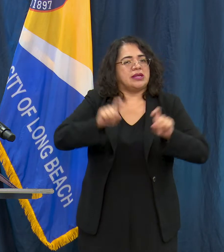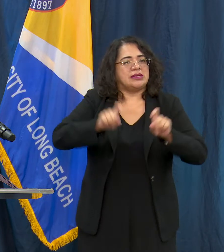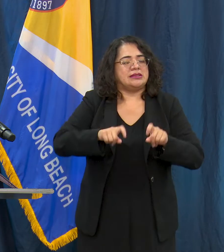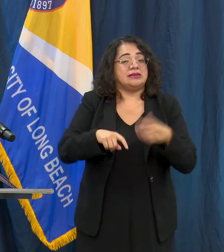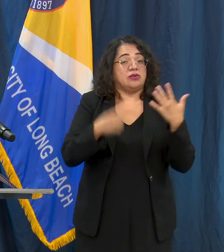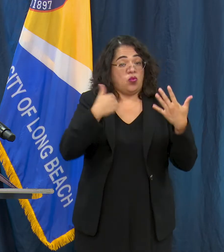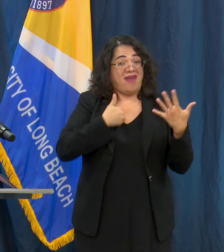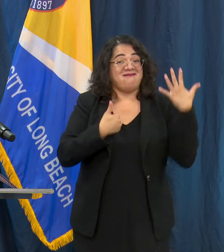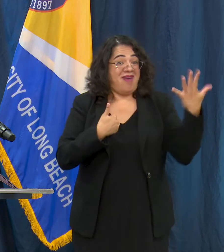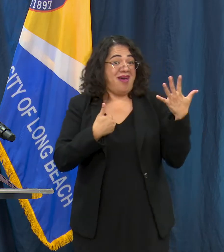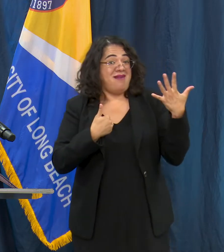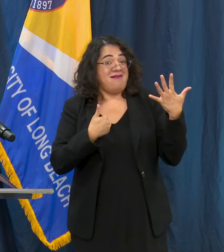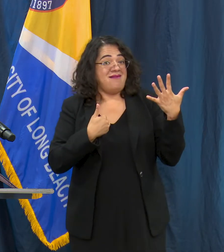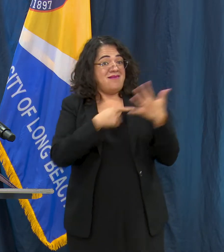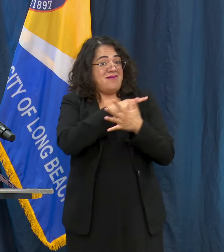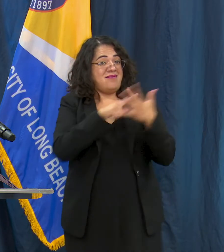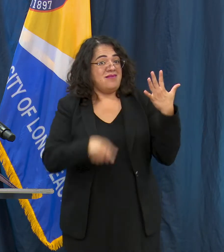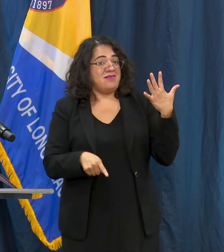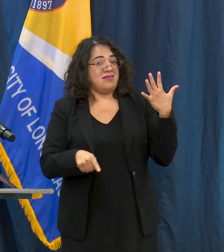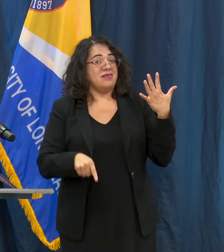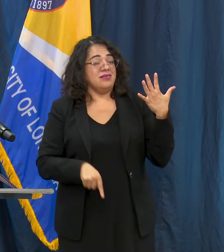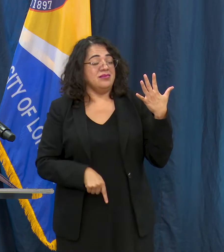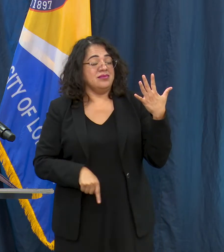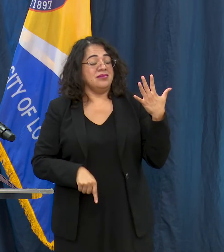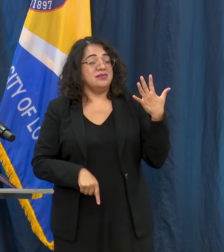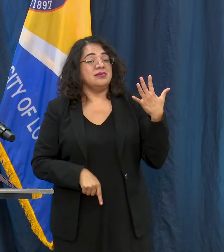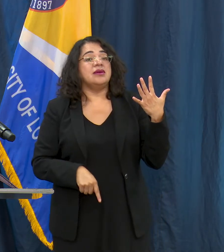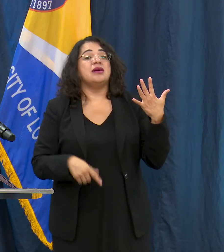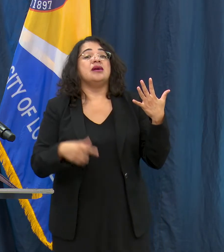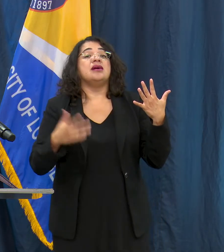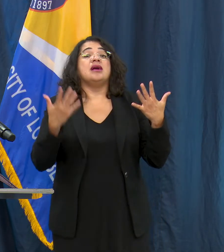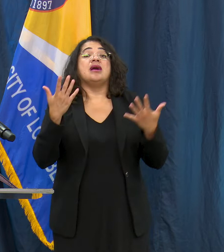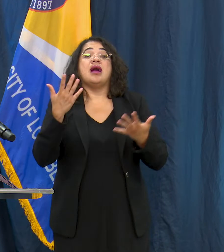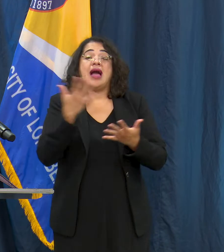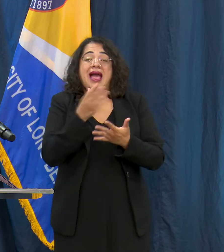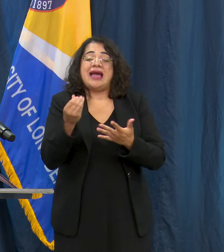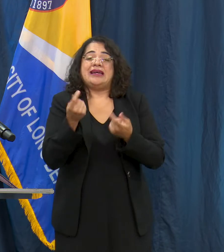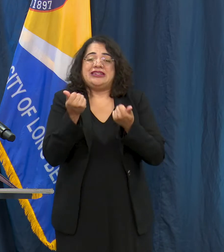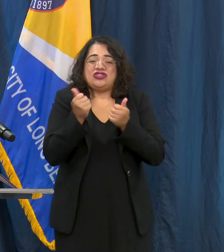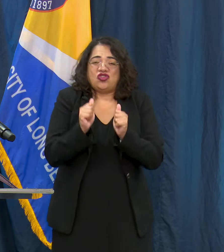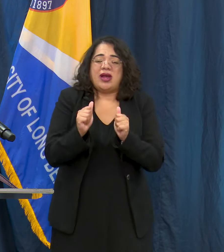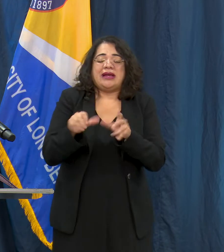you know working to take some walk ups along the way though that is really an